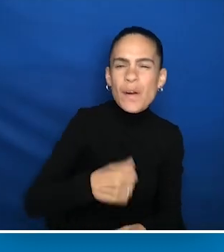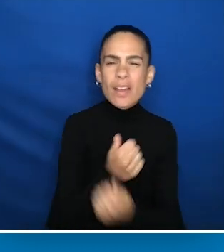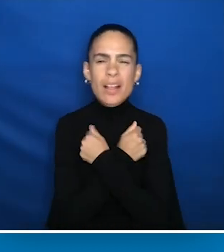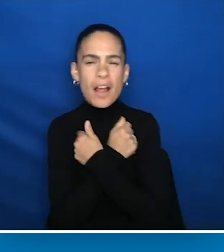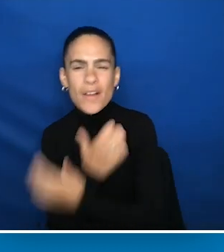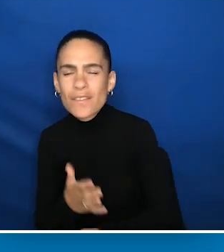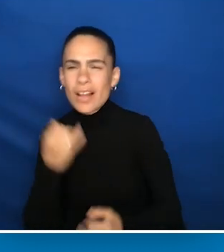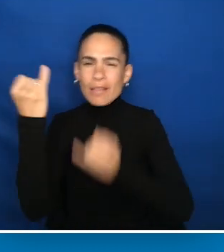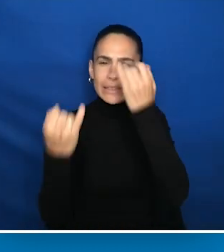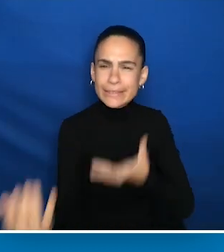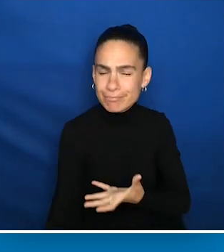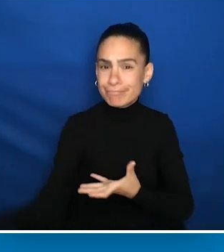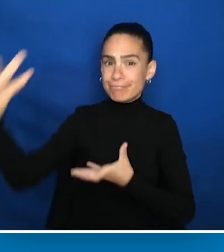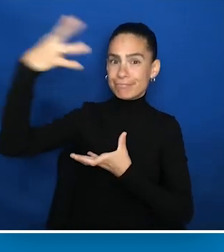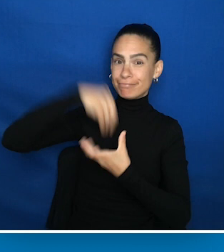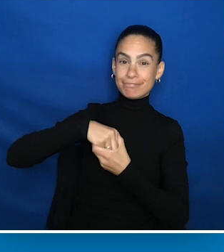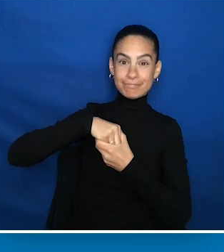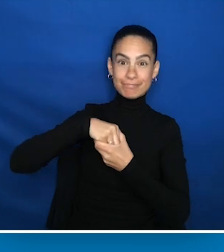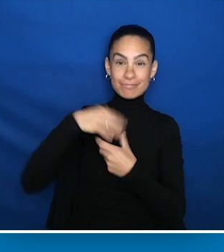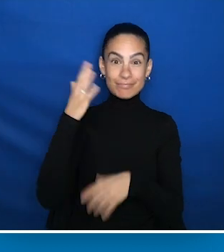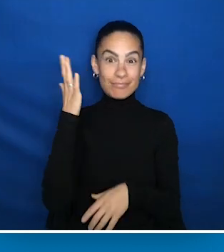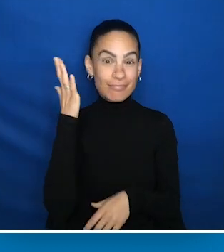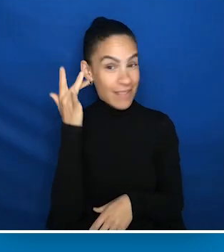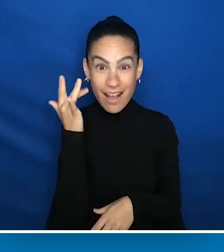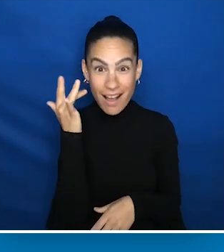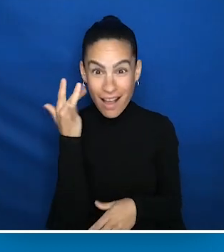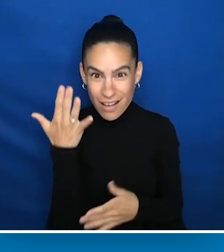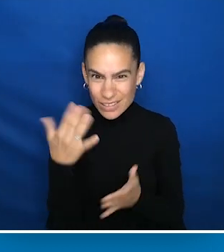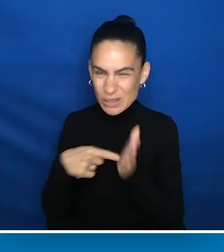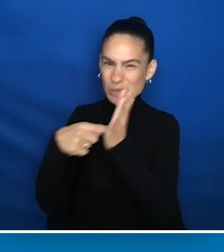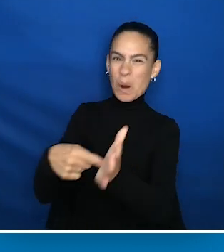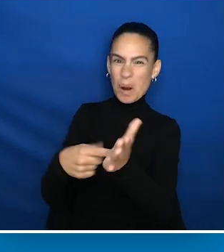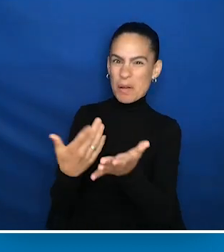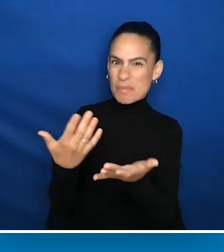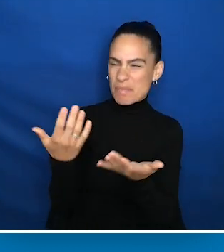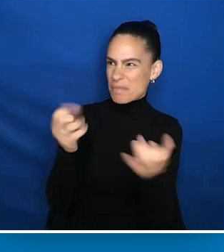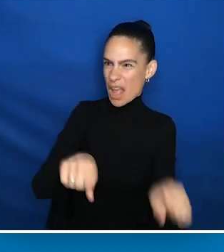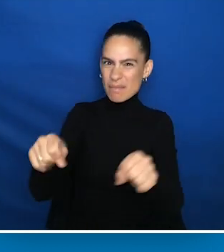They go behind what we think of as possible. Now, over the past few months,